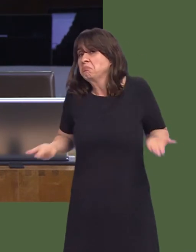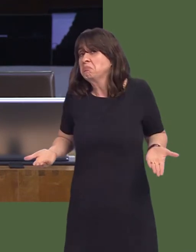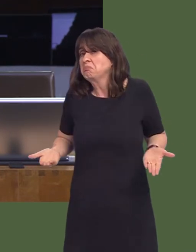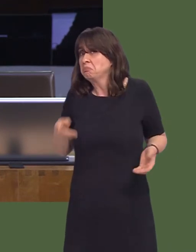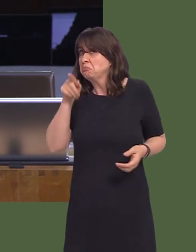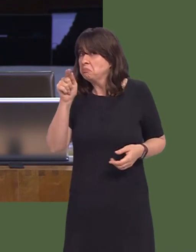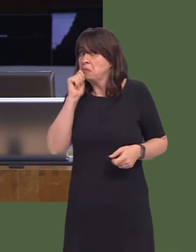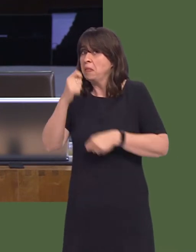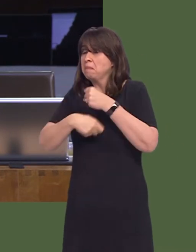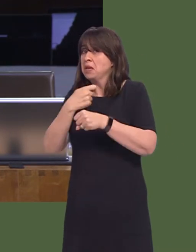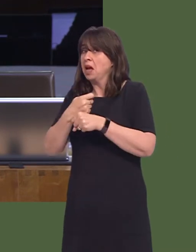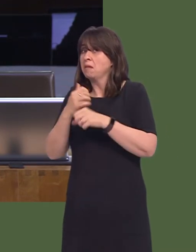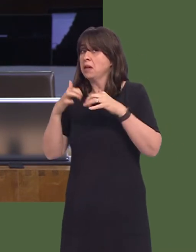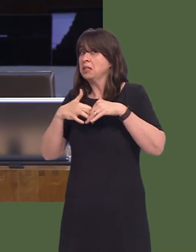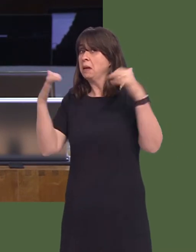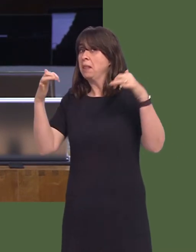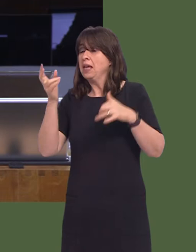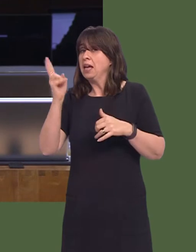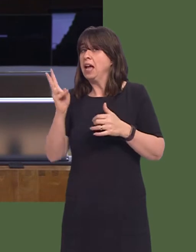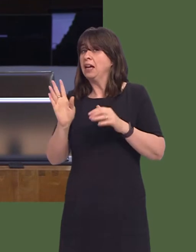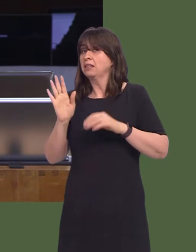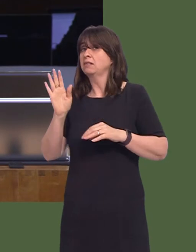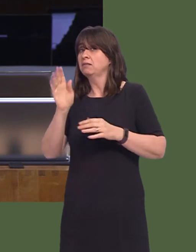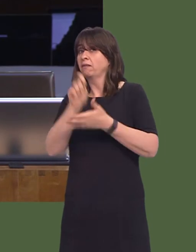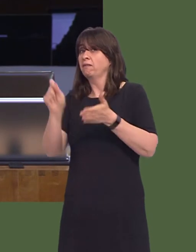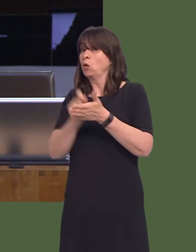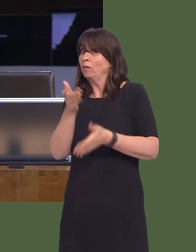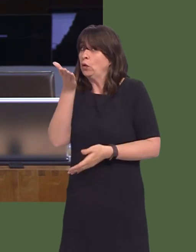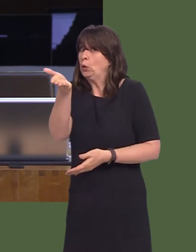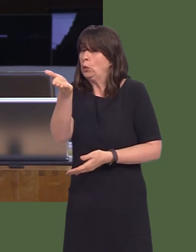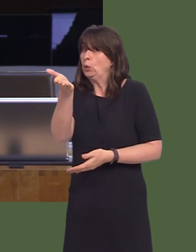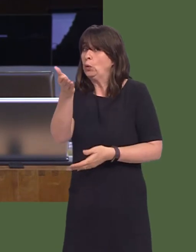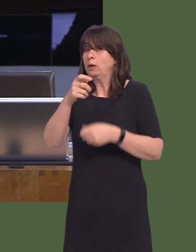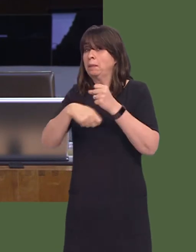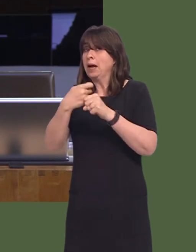for the Assembly in the next Assembly elections and therefore the extent to which he retains